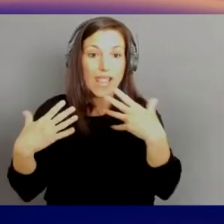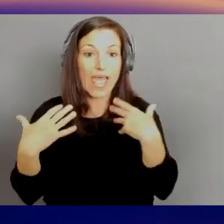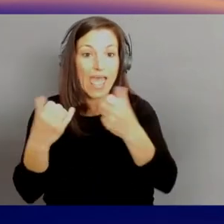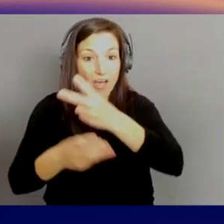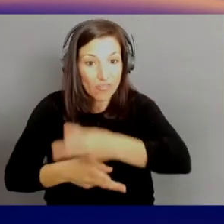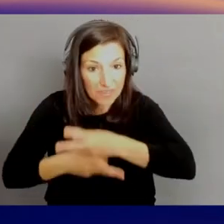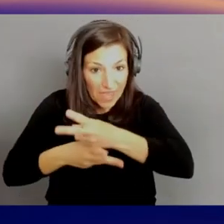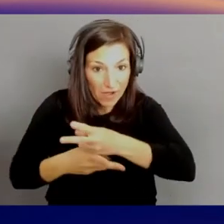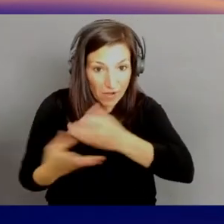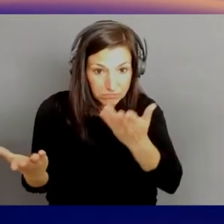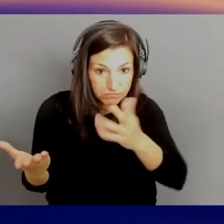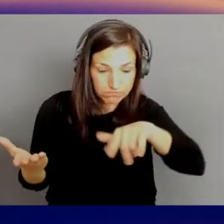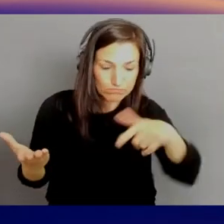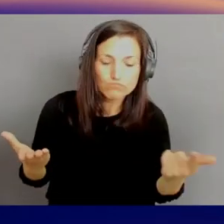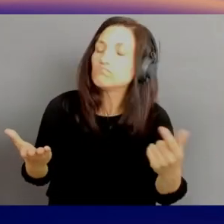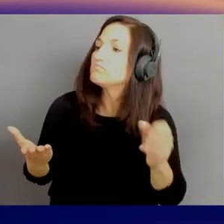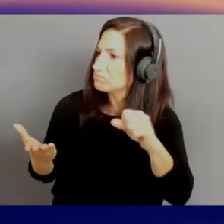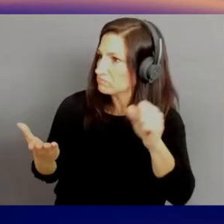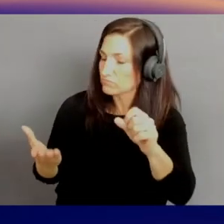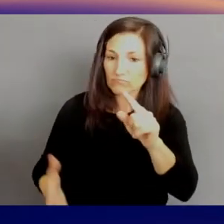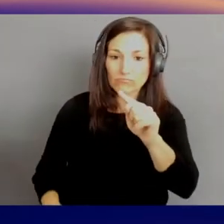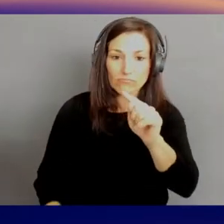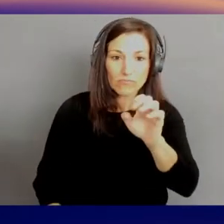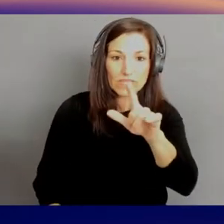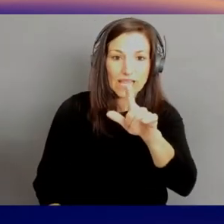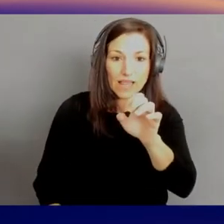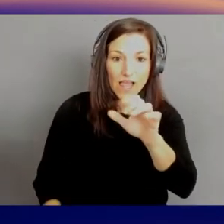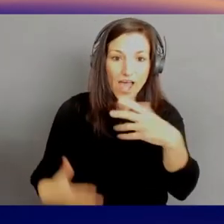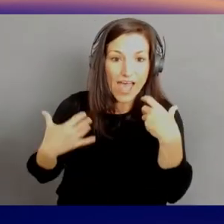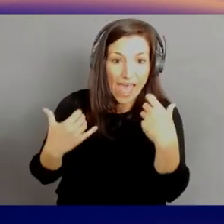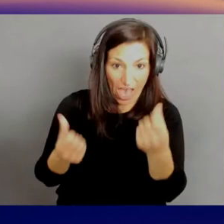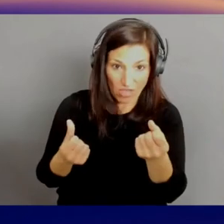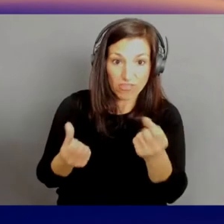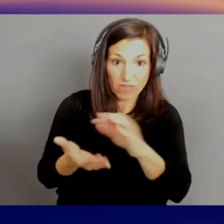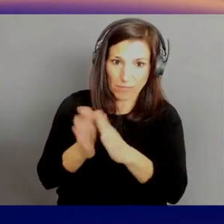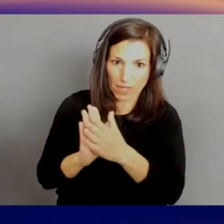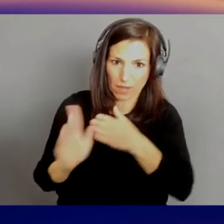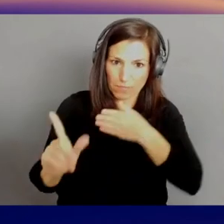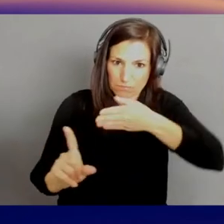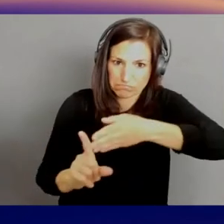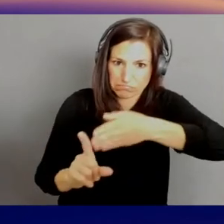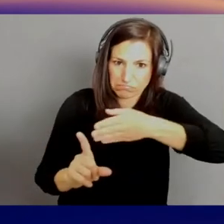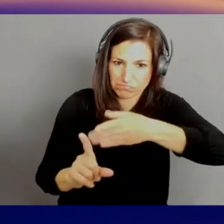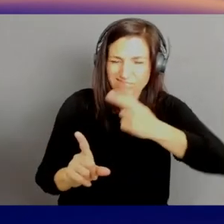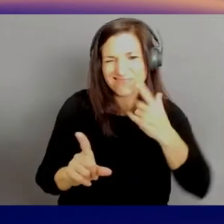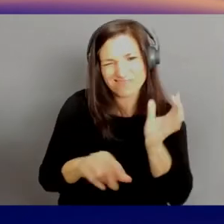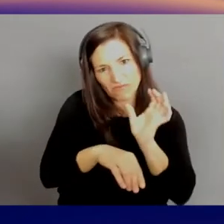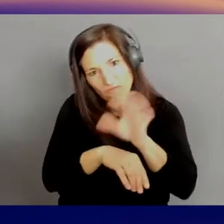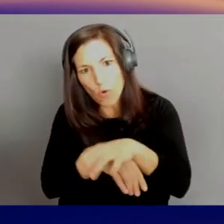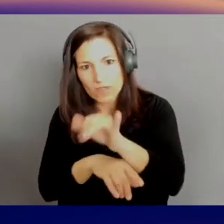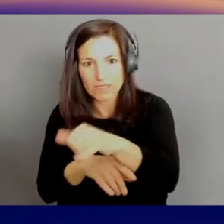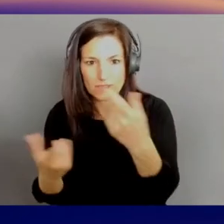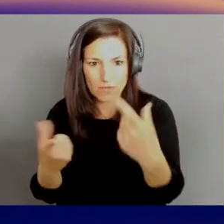there's telehealth that's becoming a lot more common. I think Covid was a forcing function for that. The use of AI in telehealth,